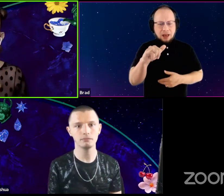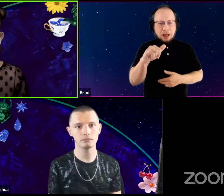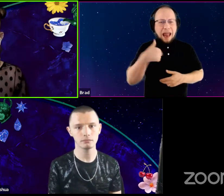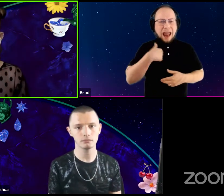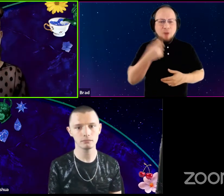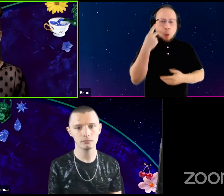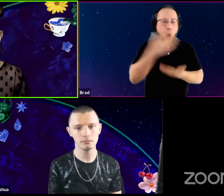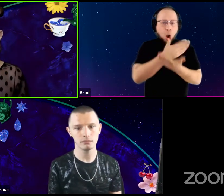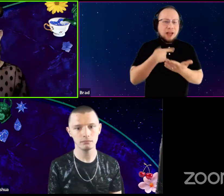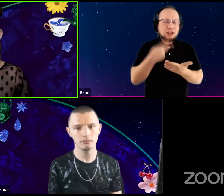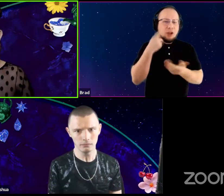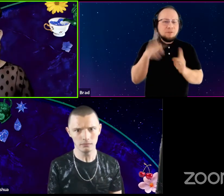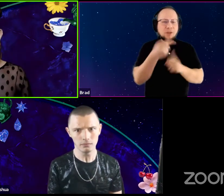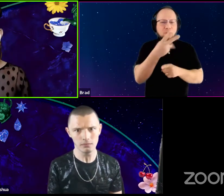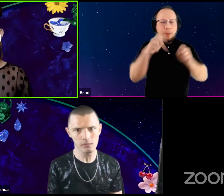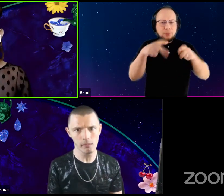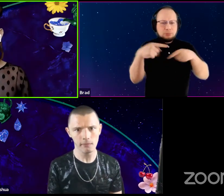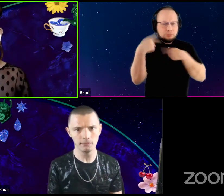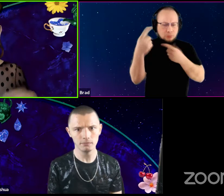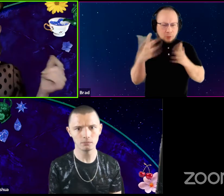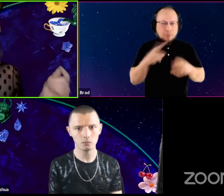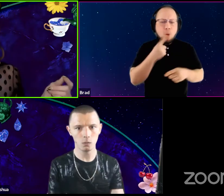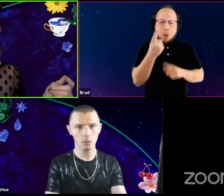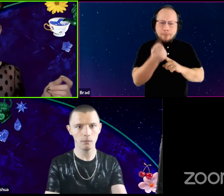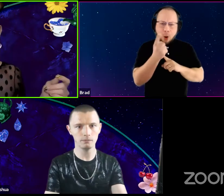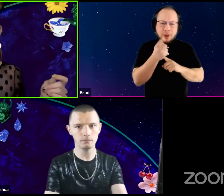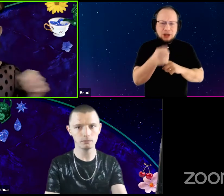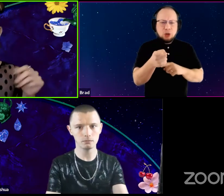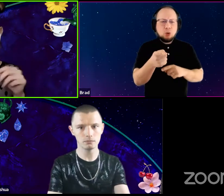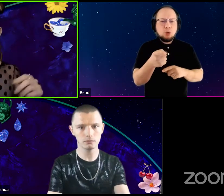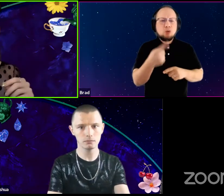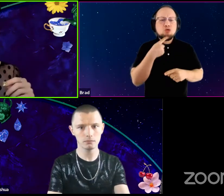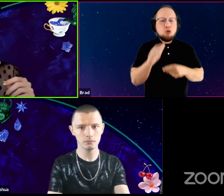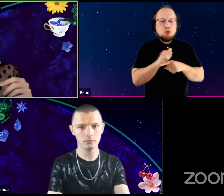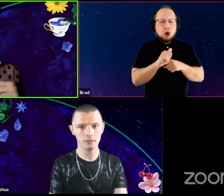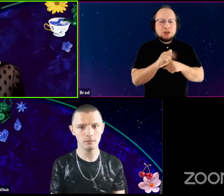but I've gotten to see the first few episodes. There's a moment where you're rehearsing Romeo, a Romeo and Juliet scene,